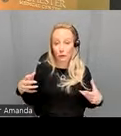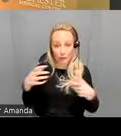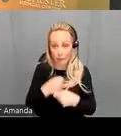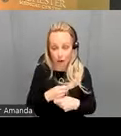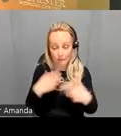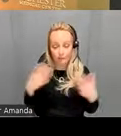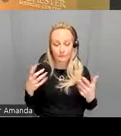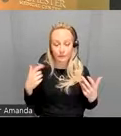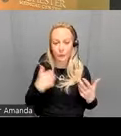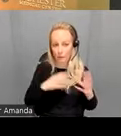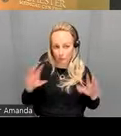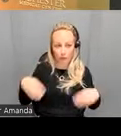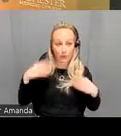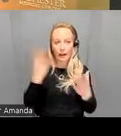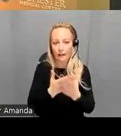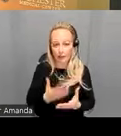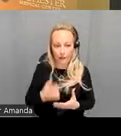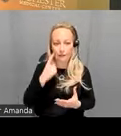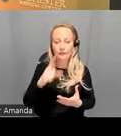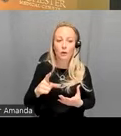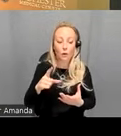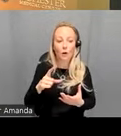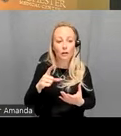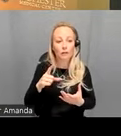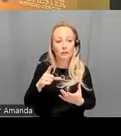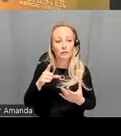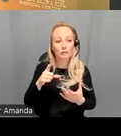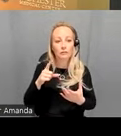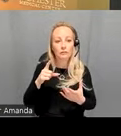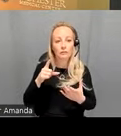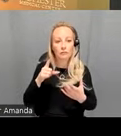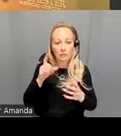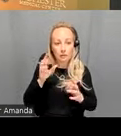we provide evidence for a novel and simple and interpretable biomarker for psycho it did not